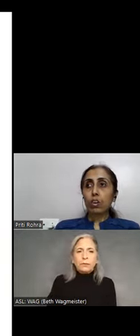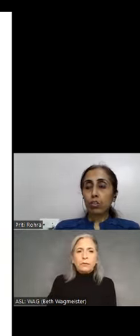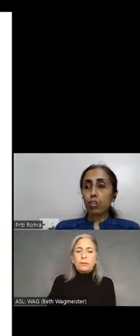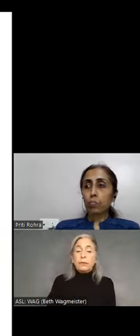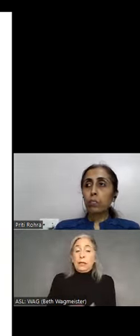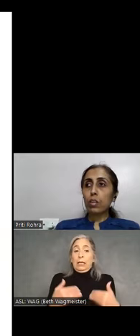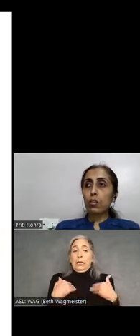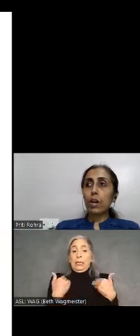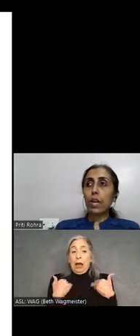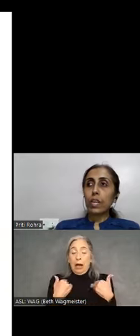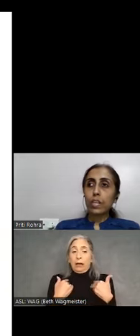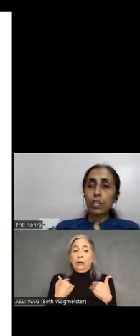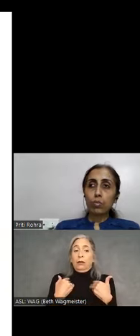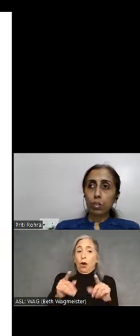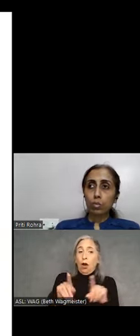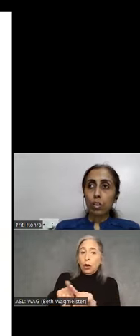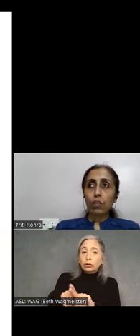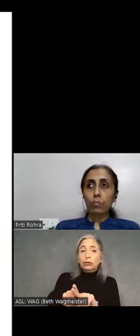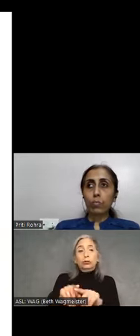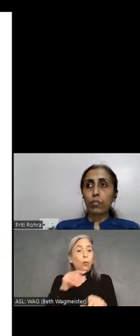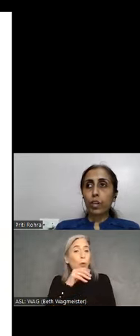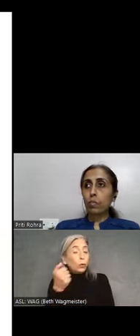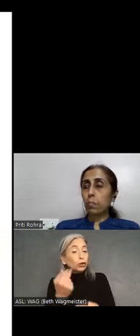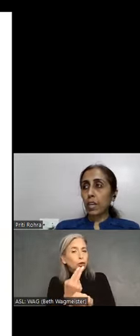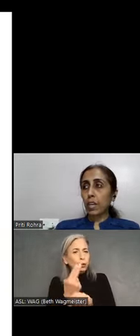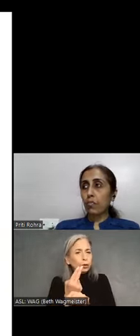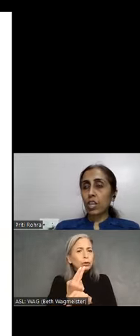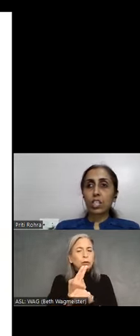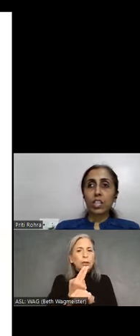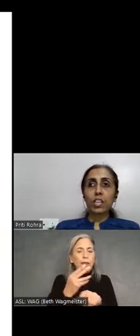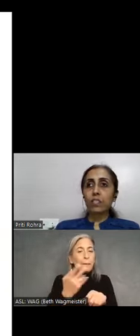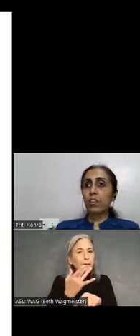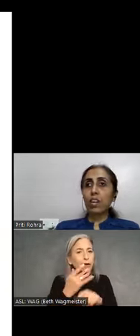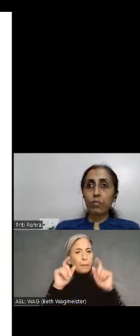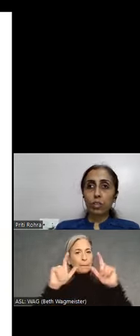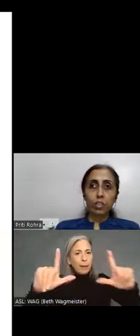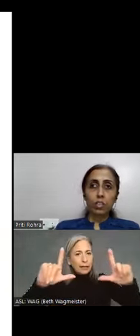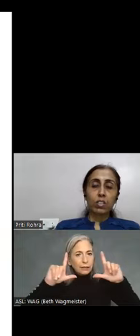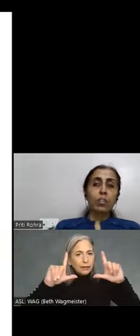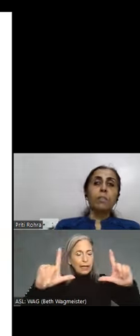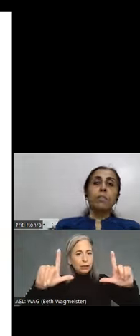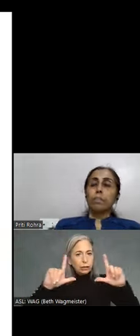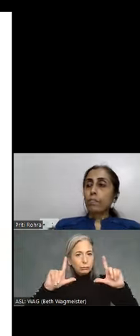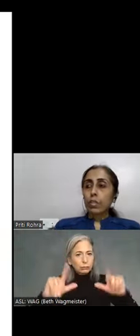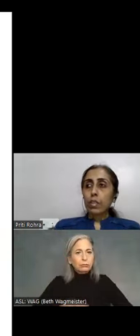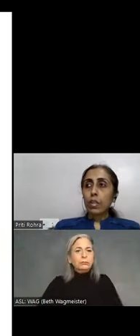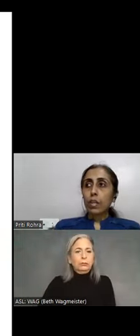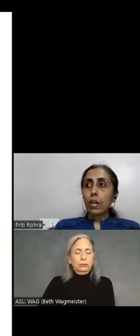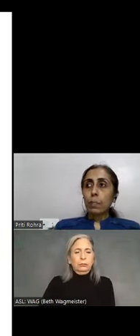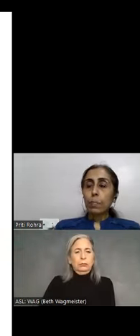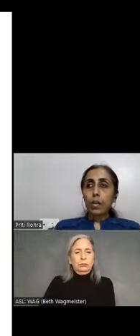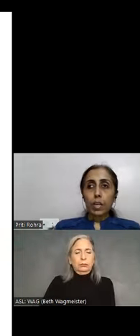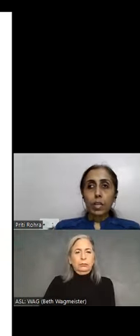also people who are elderly users would prefer magnification at different levels. People in